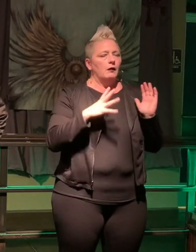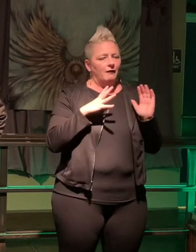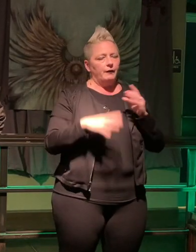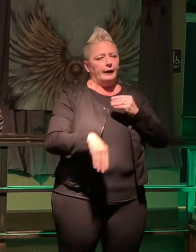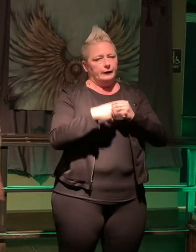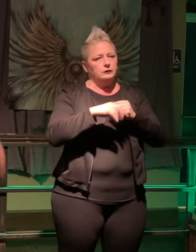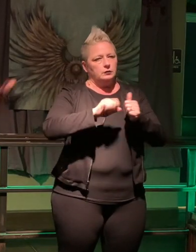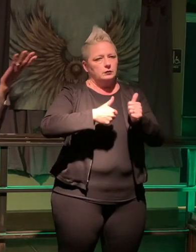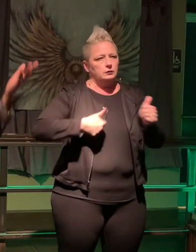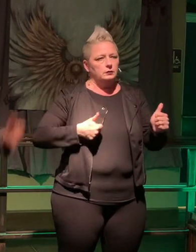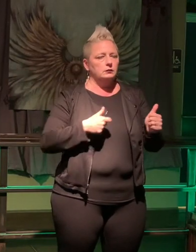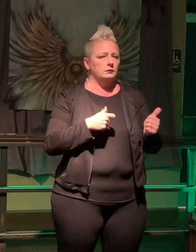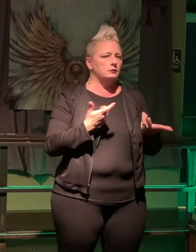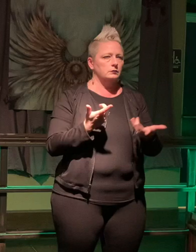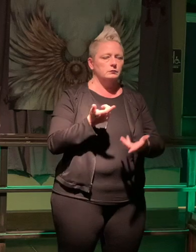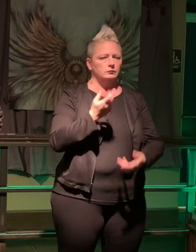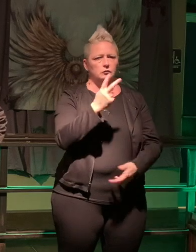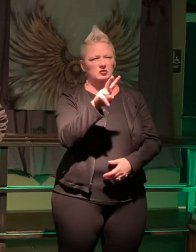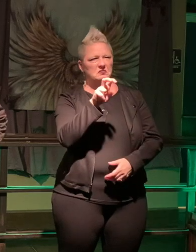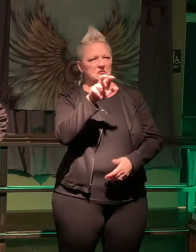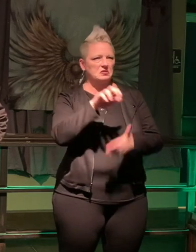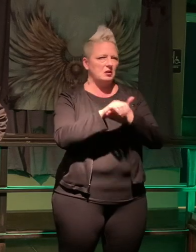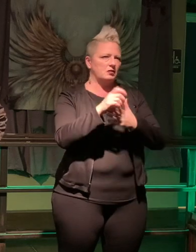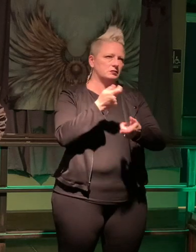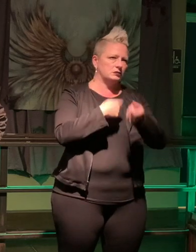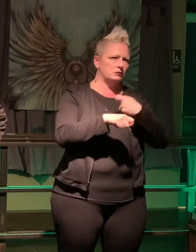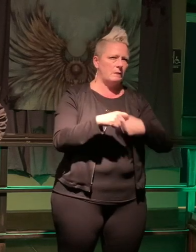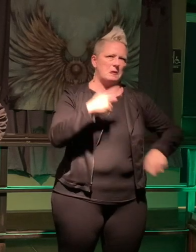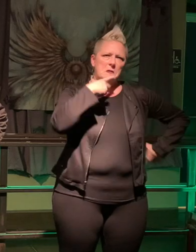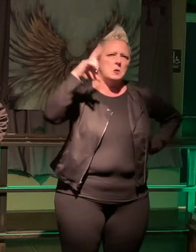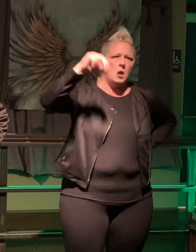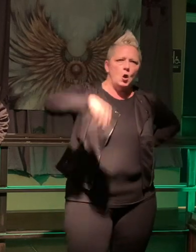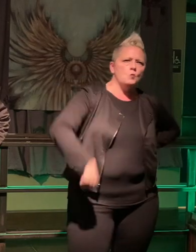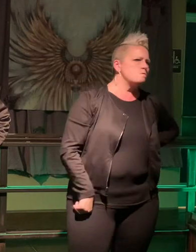get it replaced a couple hundred bucks I'm like "No I'm not gonna do that I'm gonna find those keys!"